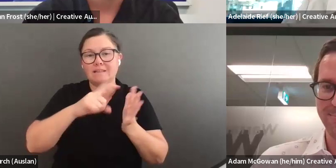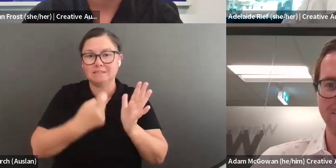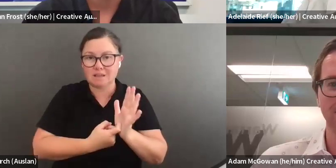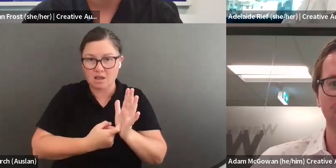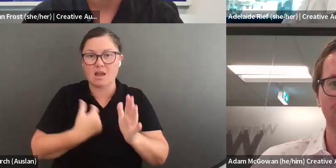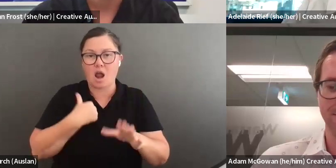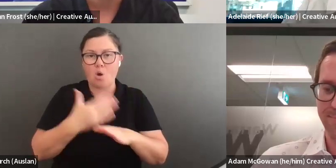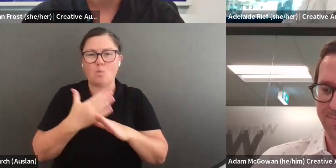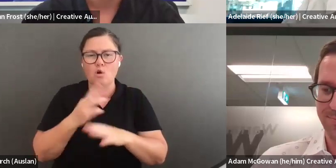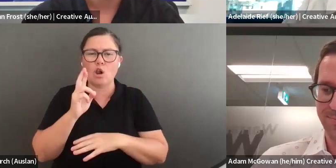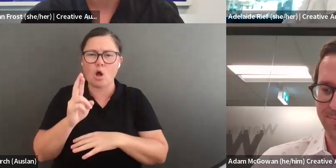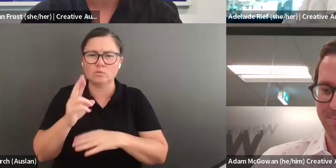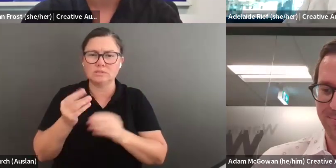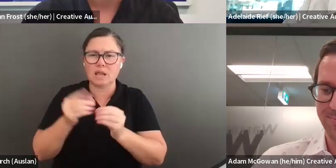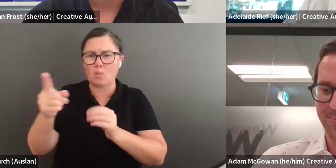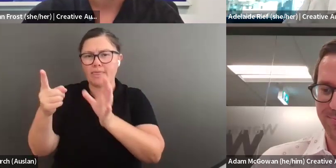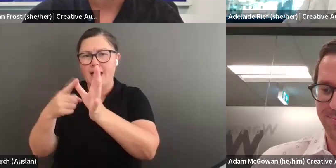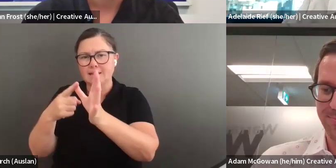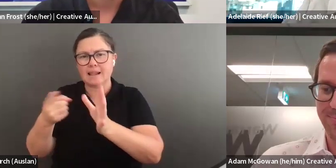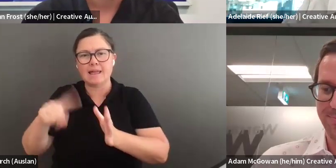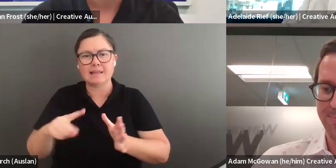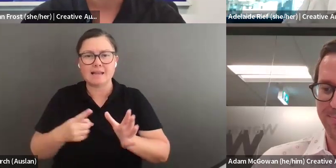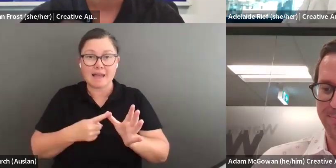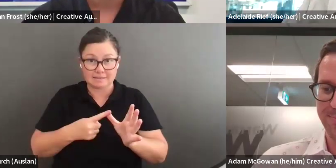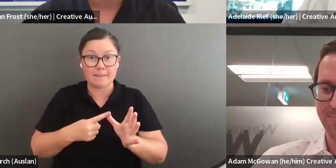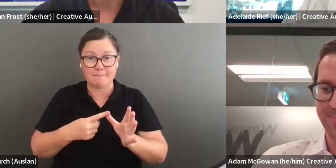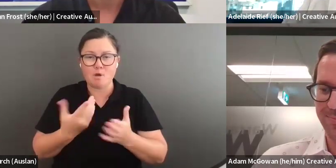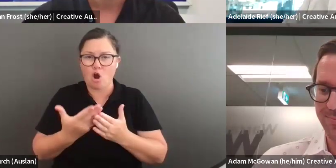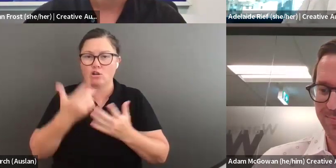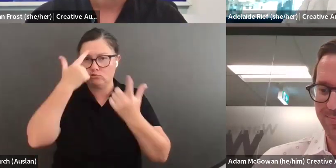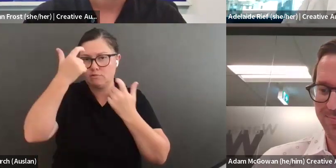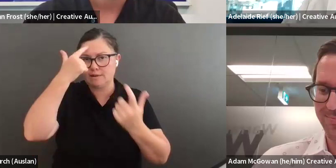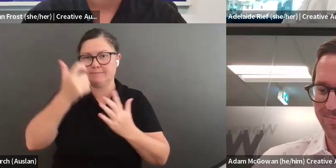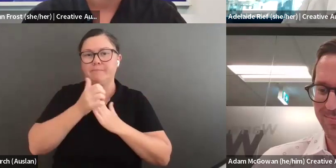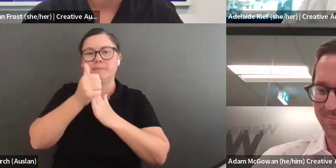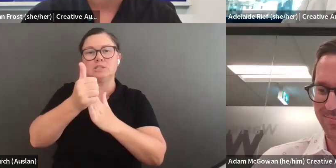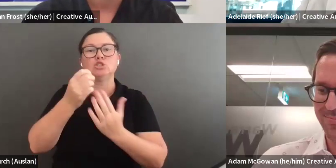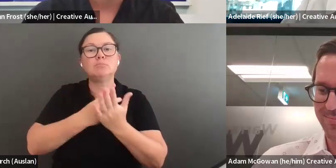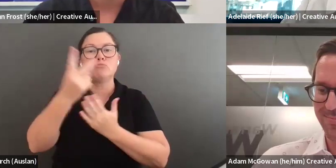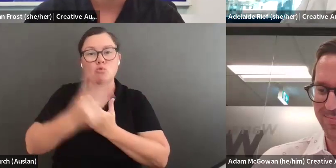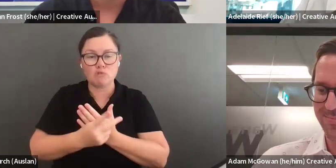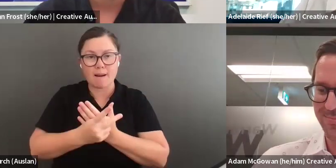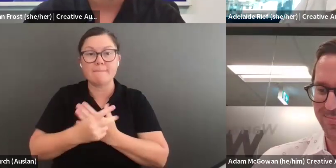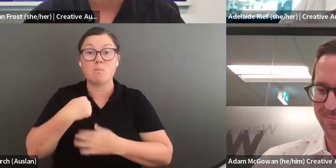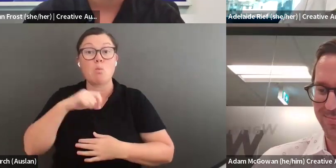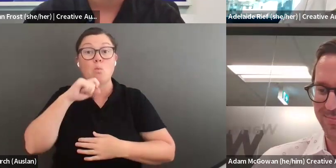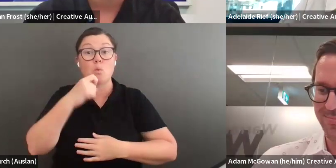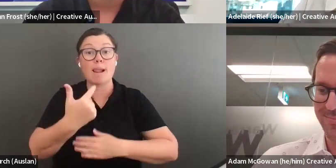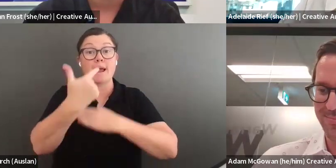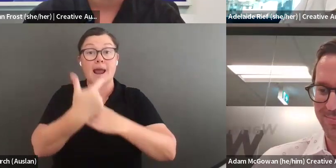Avril, I work very closely with Adam and